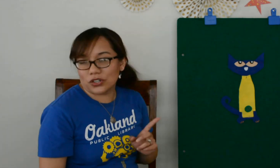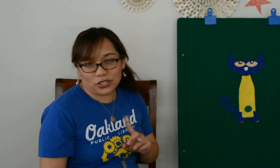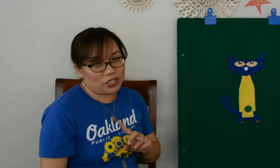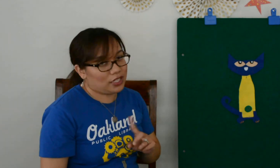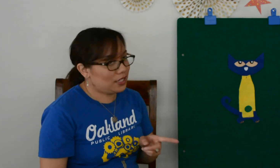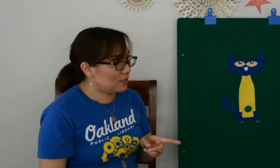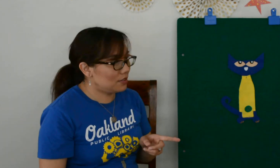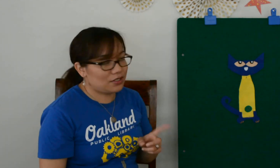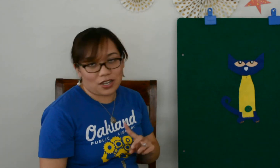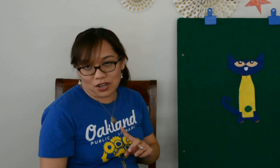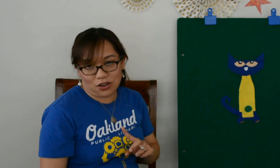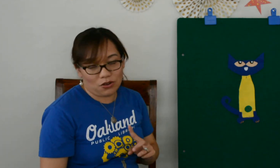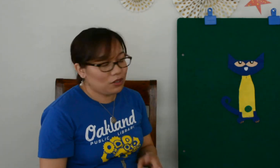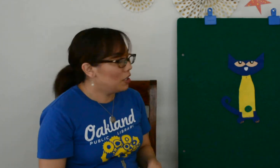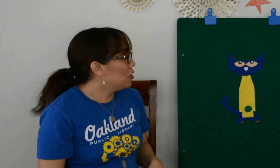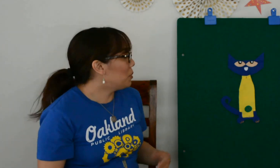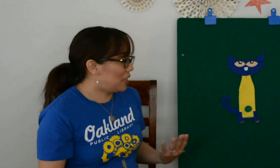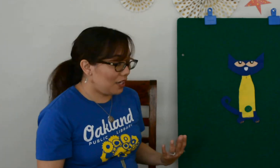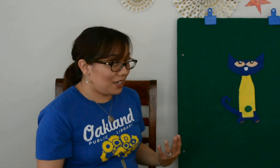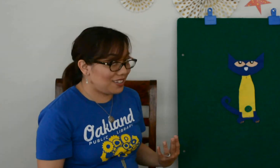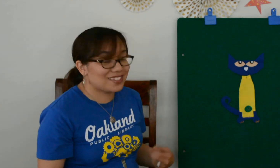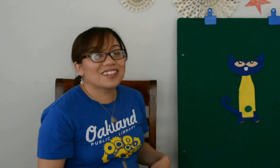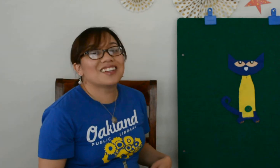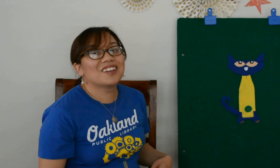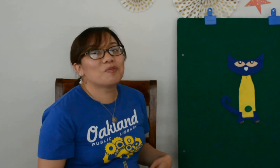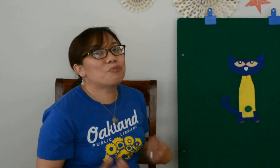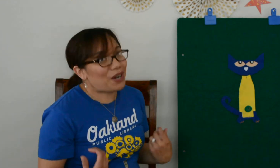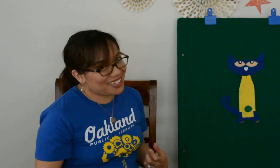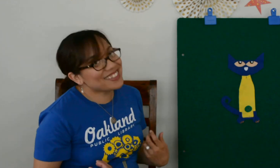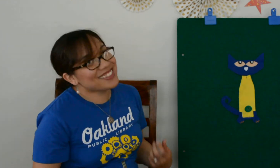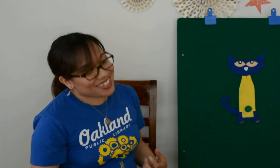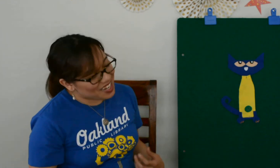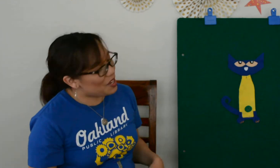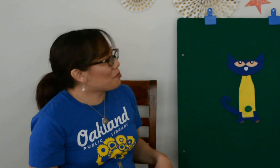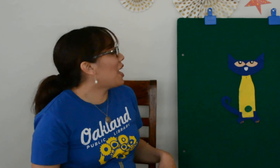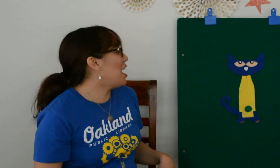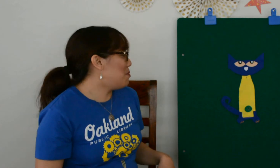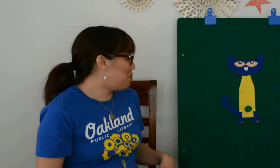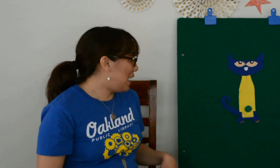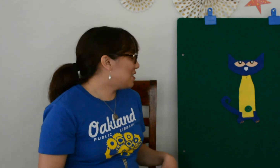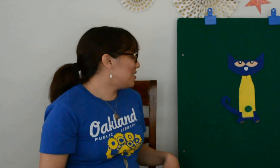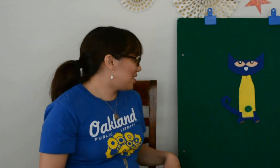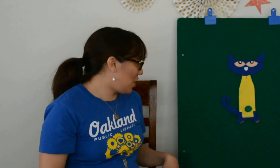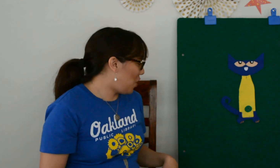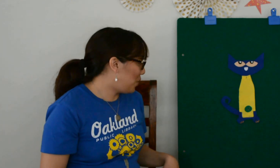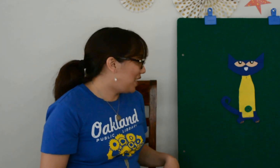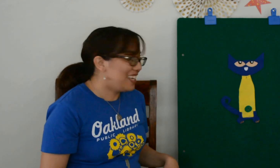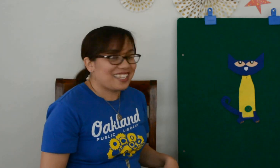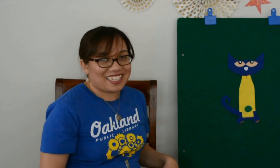Goodness no, because buttons come and buttons go.